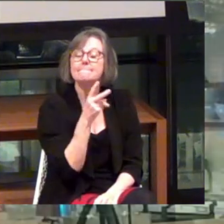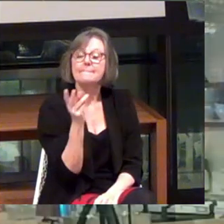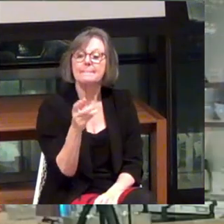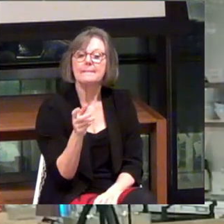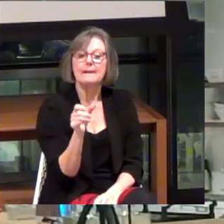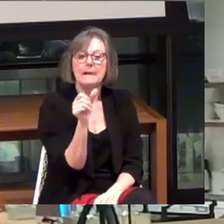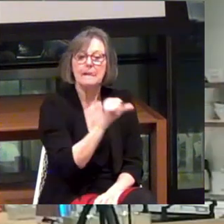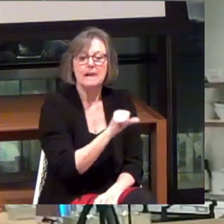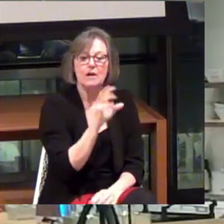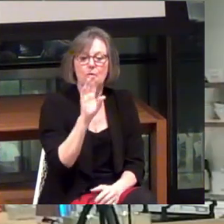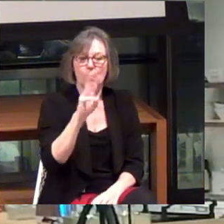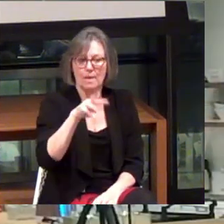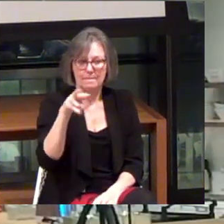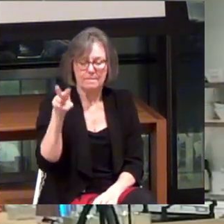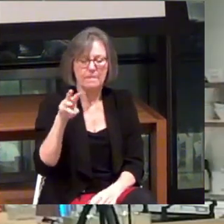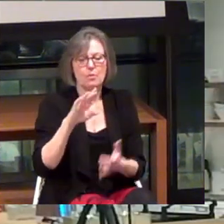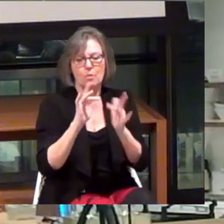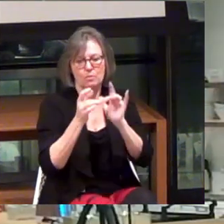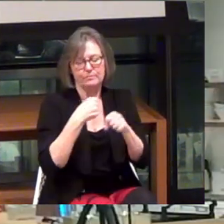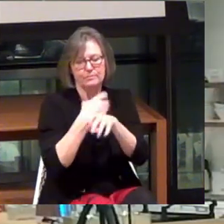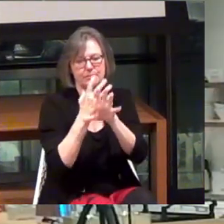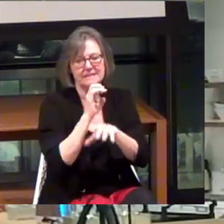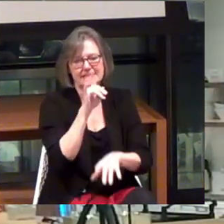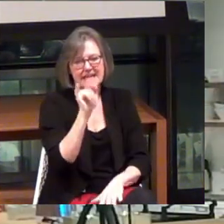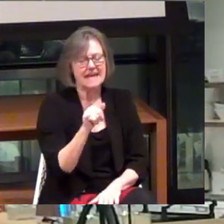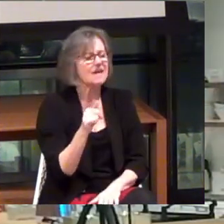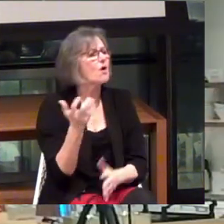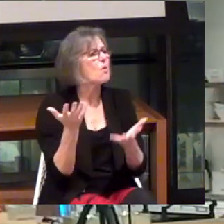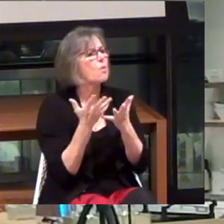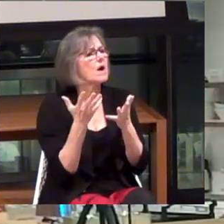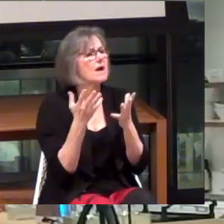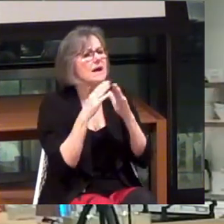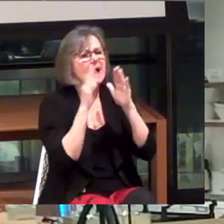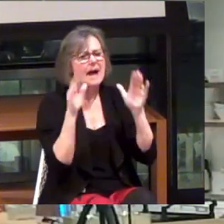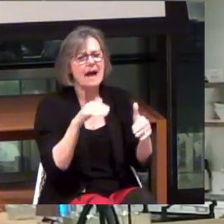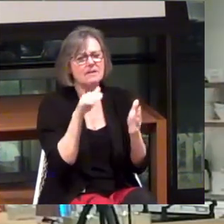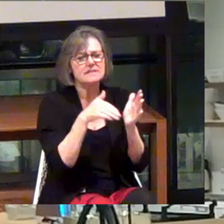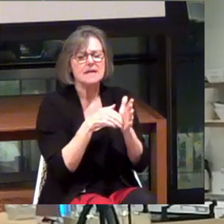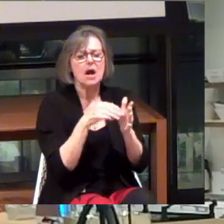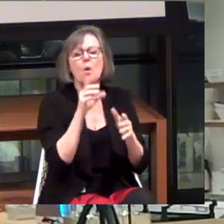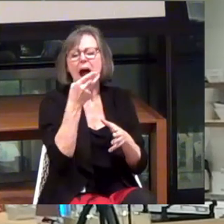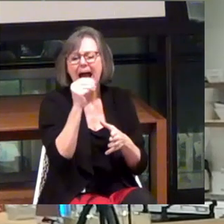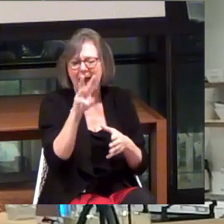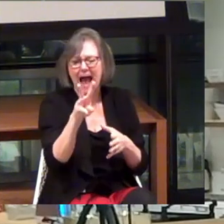Another one from the webcast. Sandy, what is the Howe Center's business model?